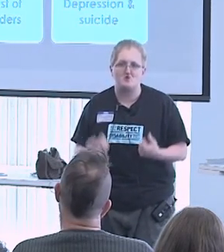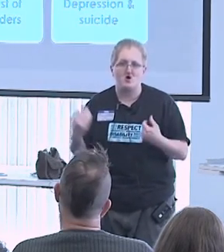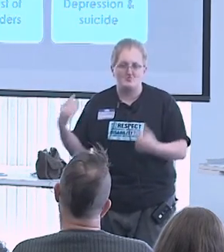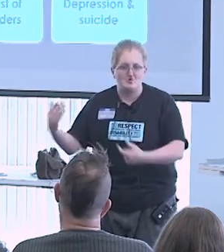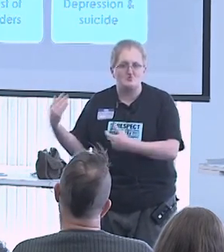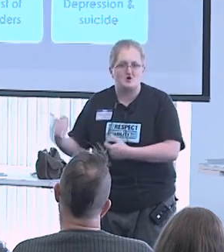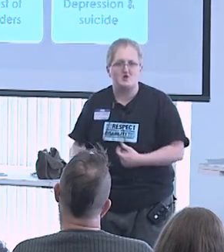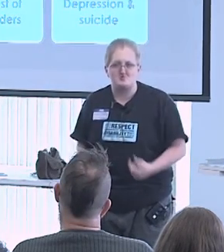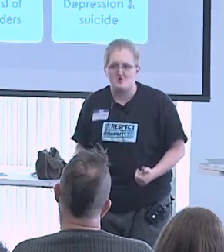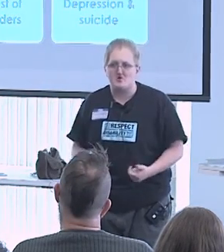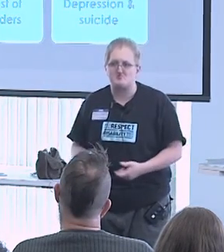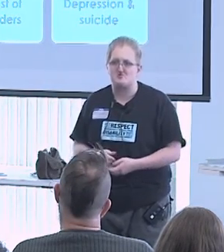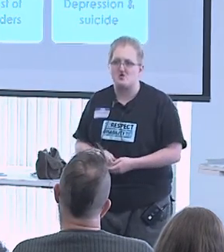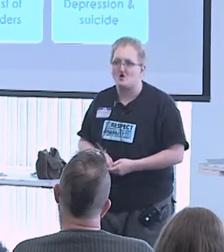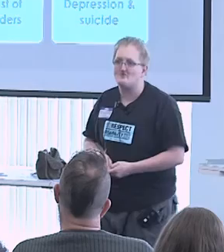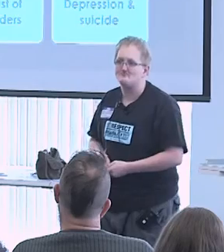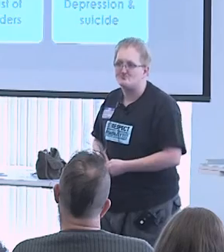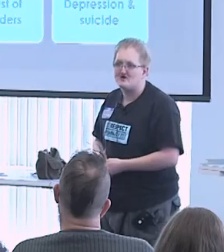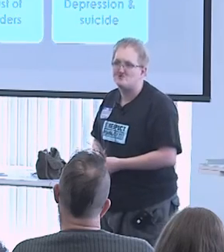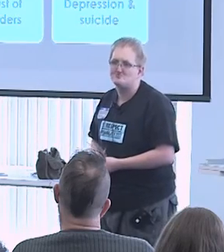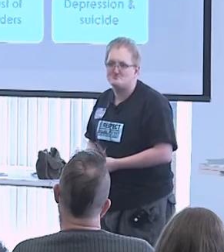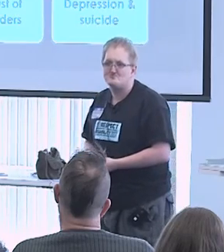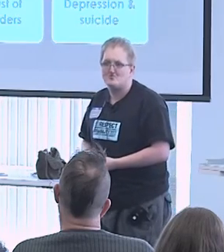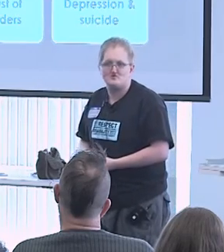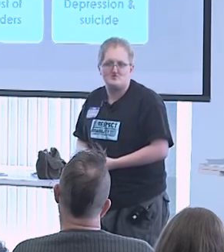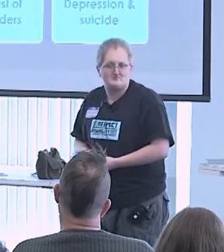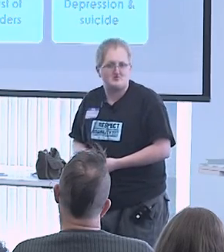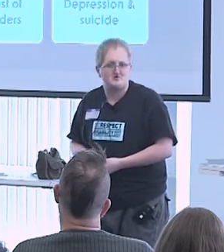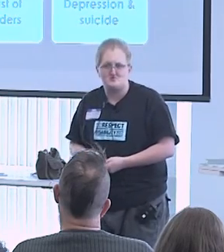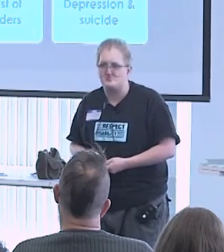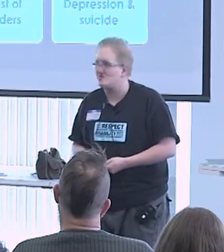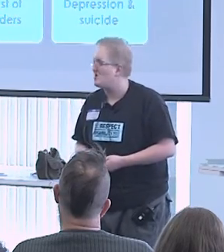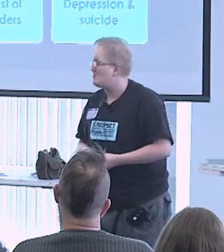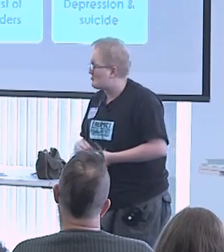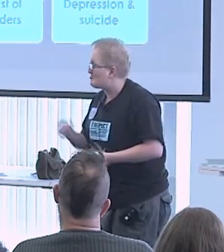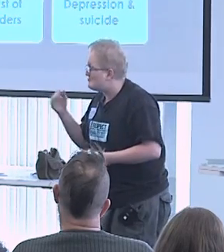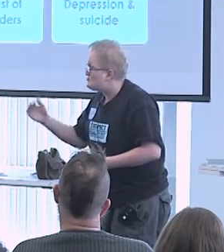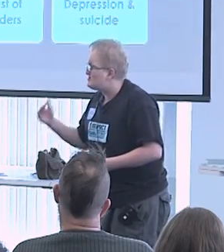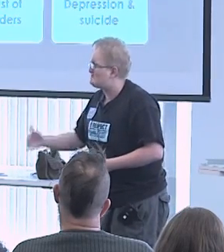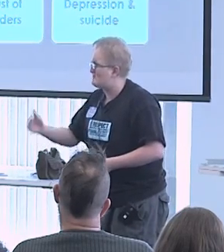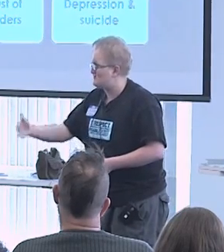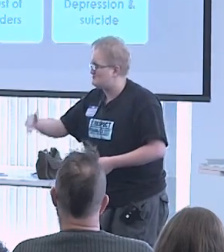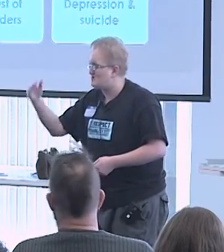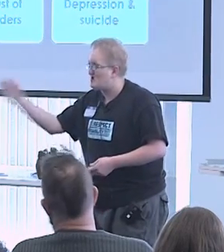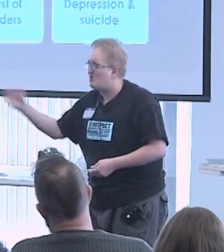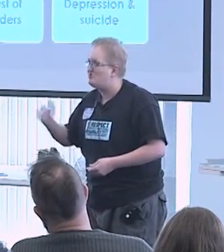will not trust a provider to work in their best interest, work with them rather than on them,